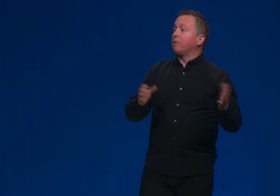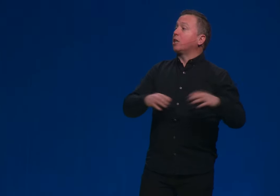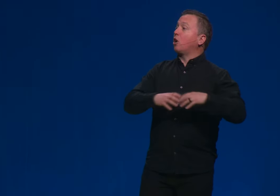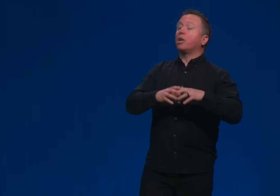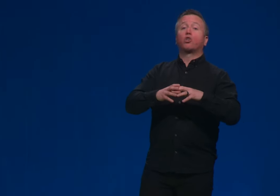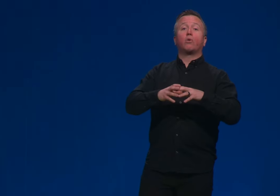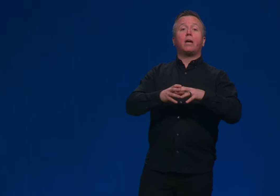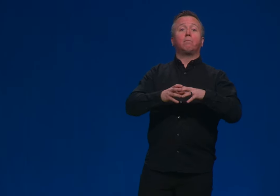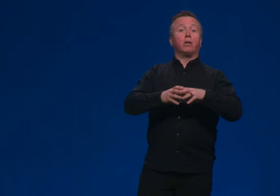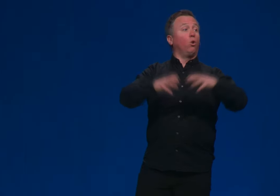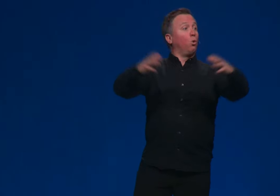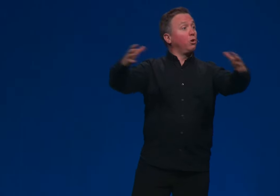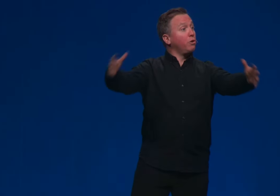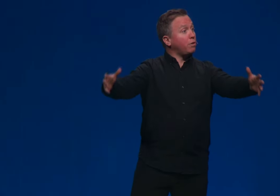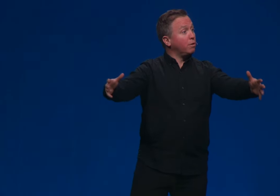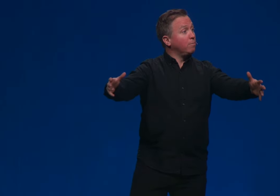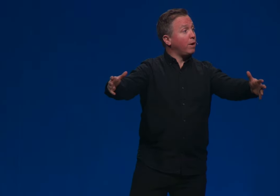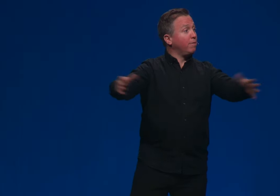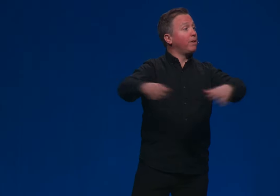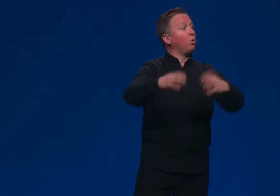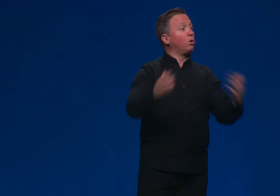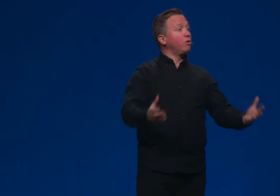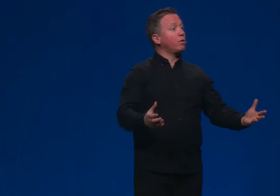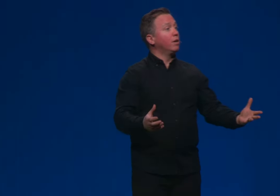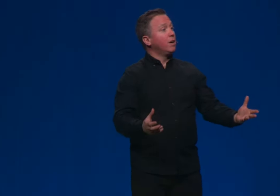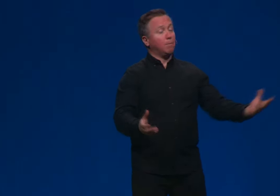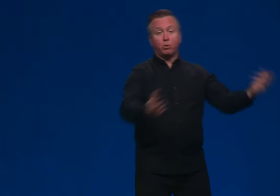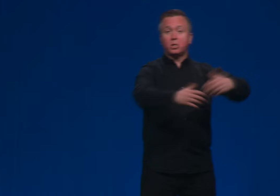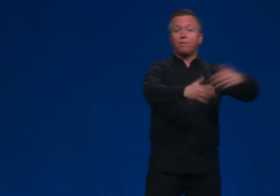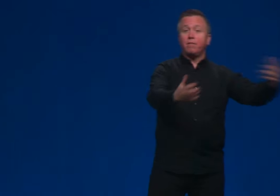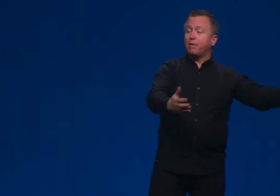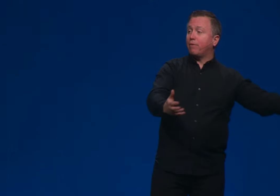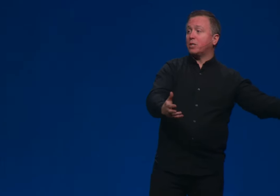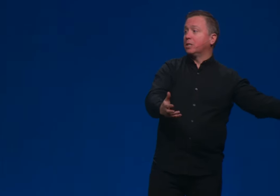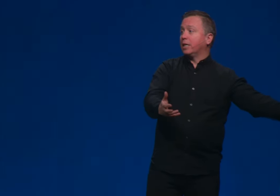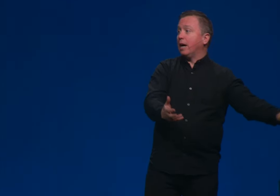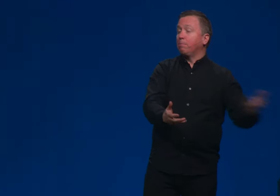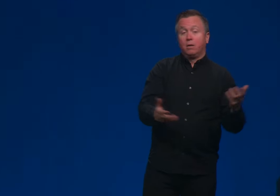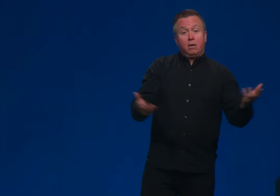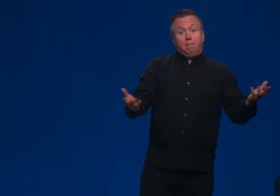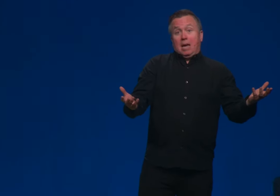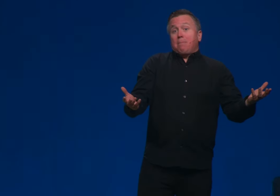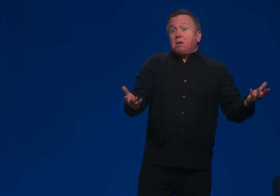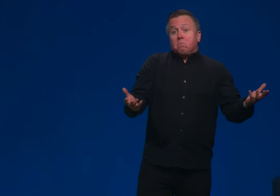Now, did God create an old earth right Or a very old earth and put stuff in there for us to dig up? Maybe.